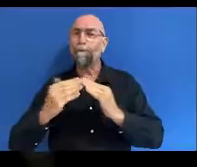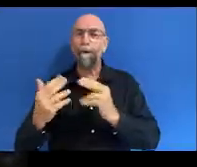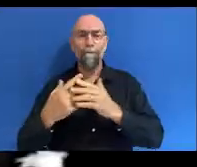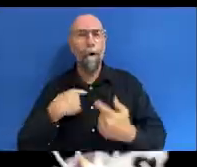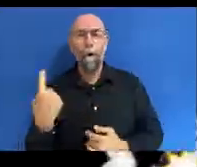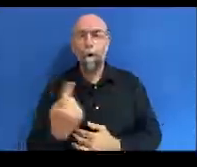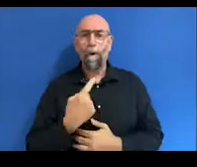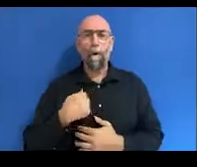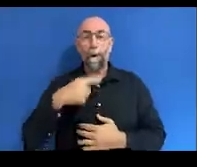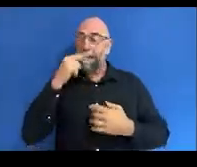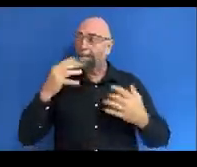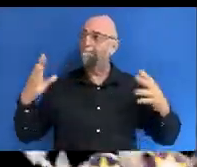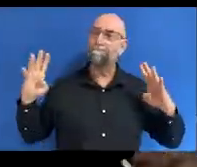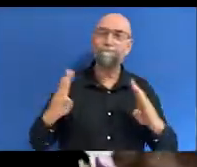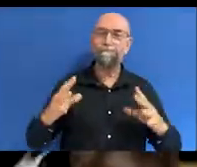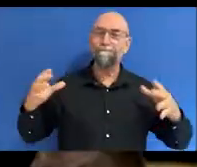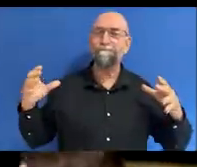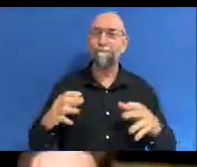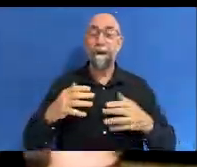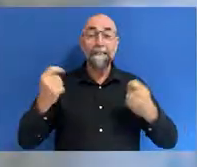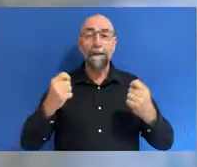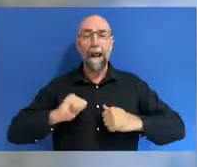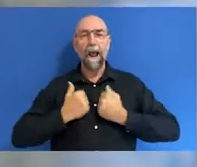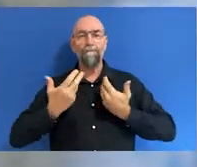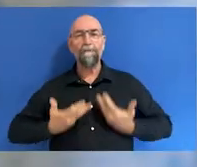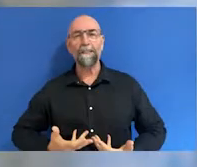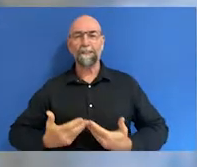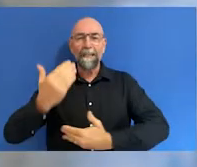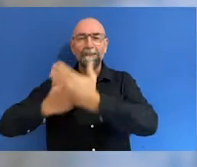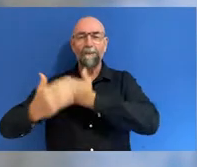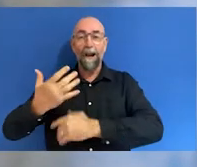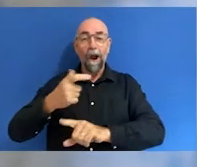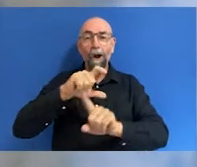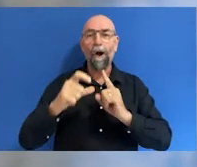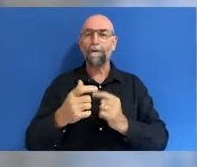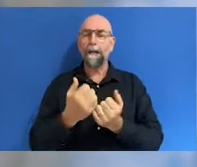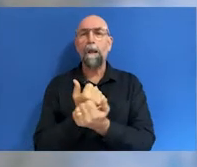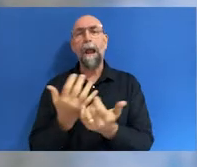when we can come together and celebrate our rich history, culture and the many, many achievements of